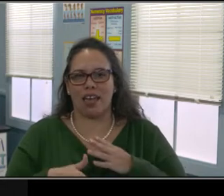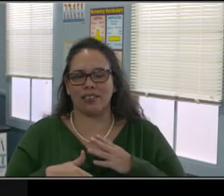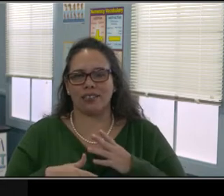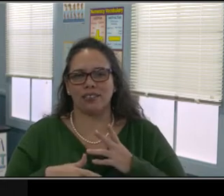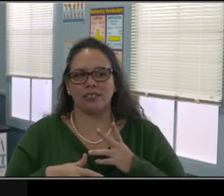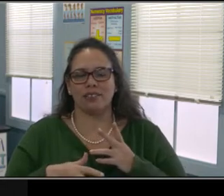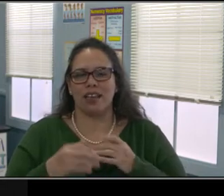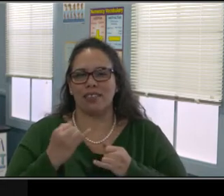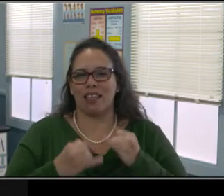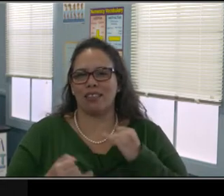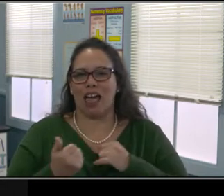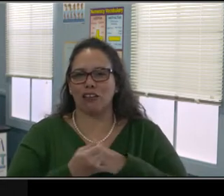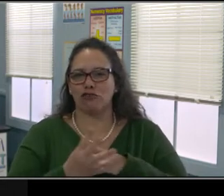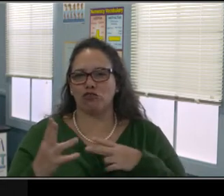Just logging on is a good thing.